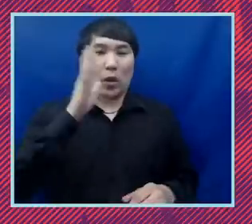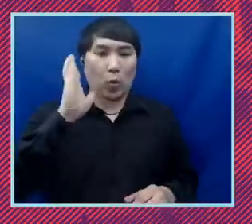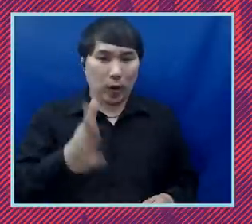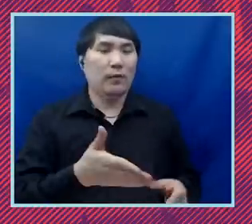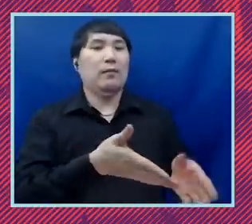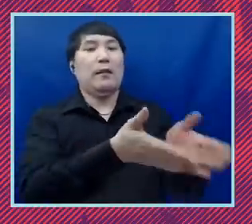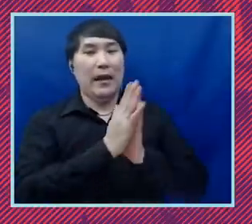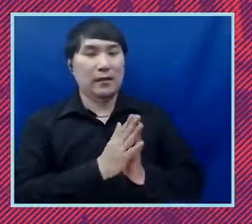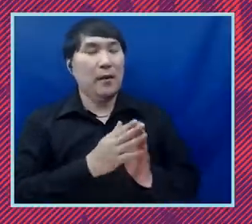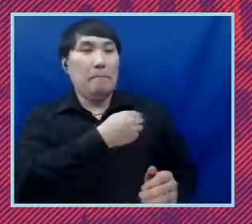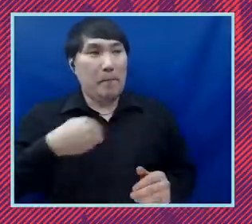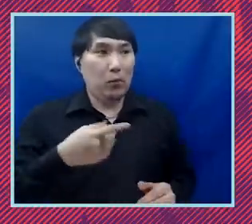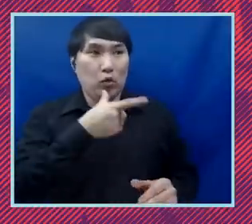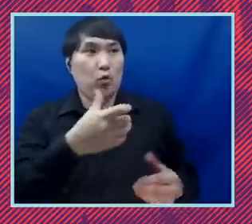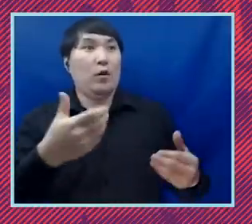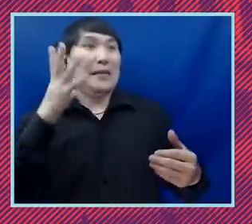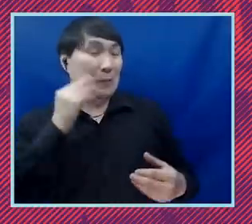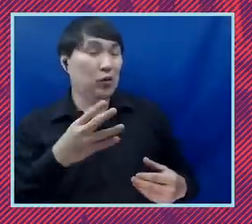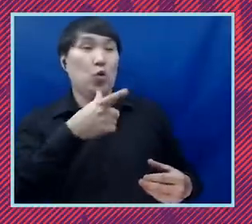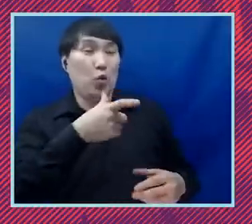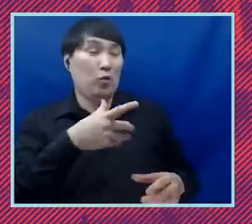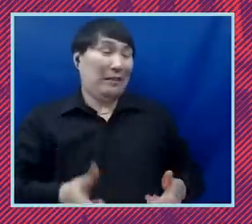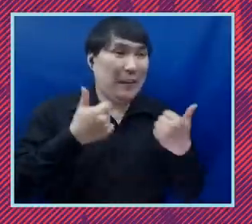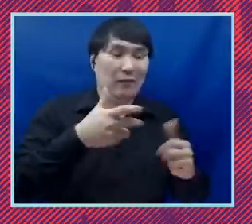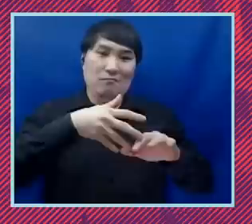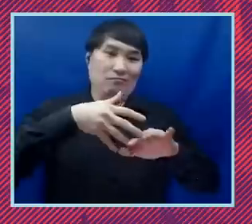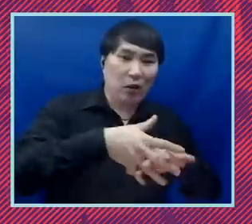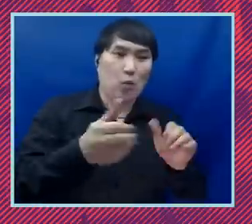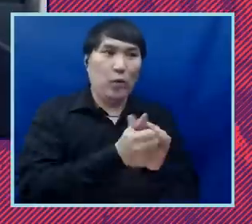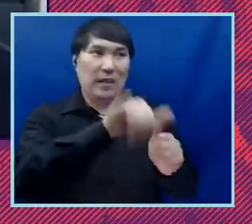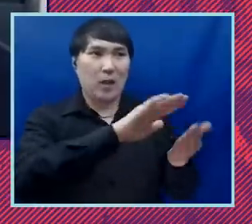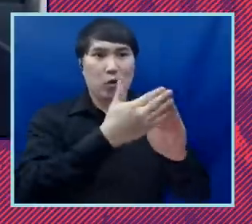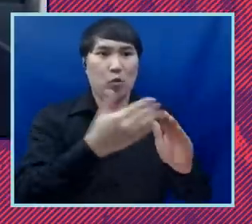communities who have been doing this work on the ground for decades all around the country.